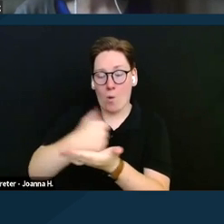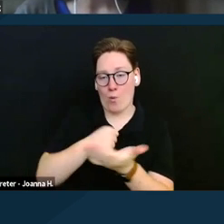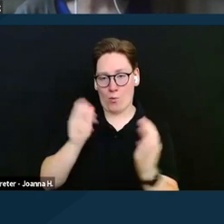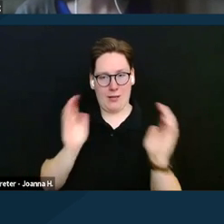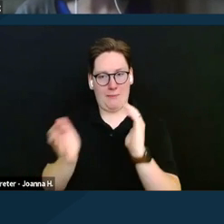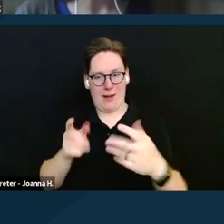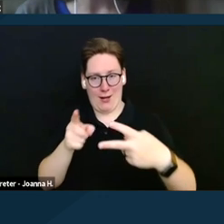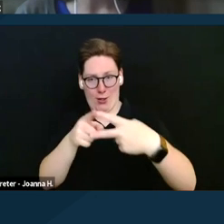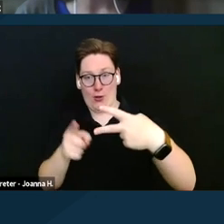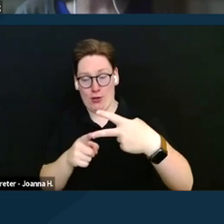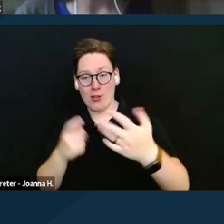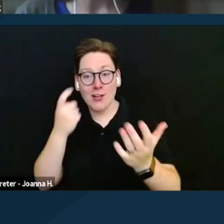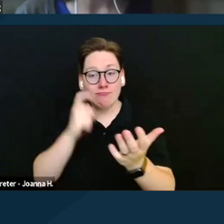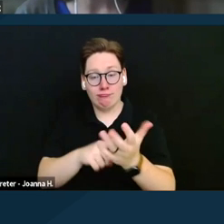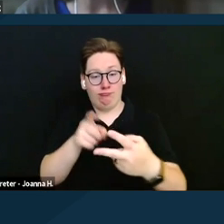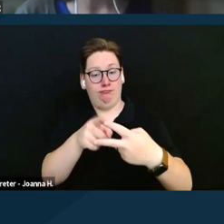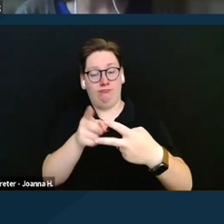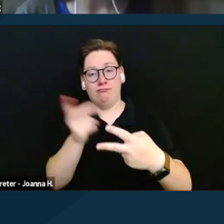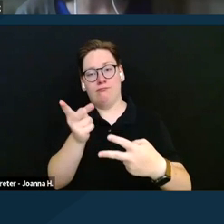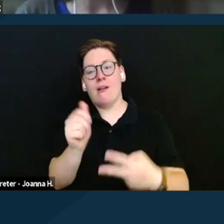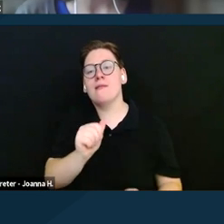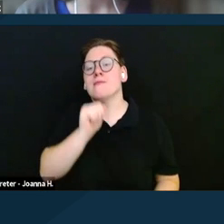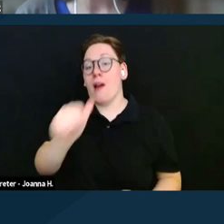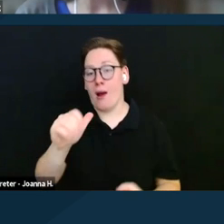If you have two unmarried SSI beneficiaries,